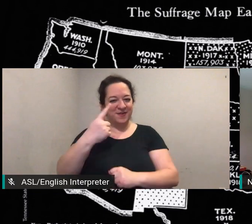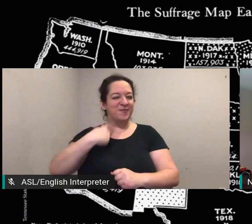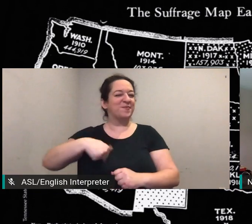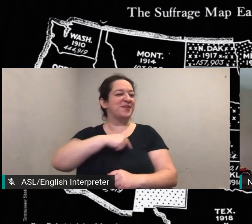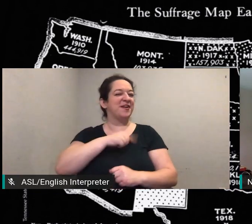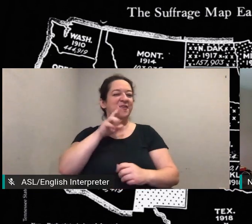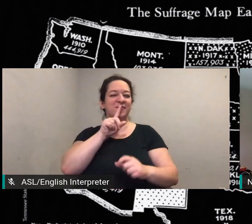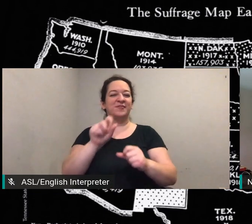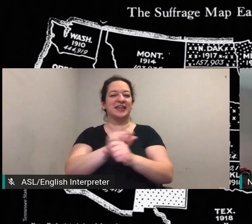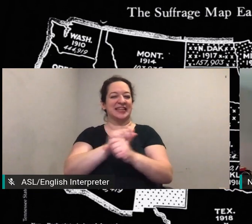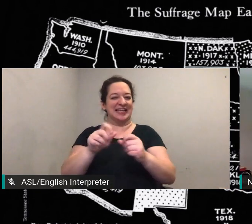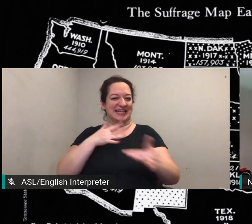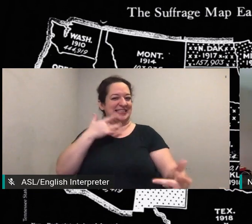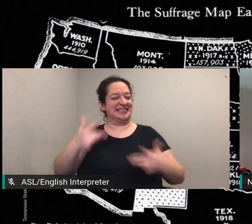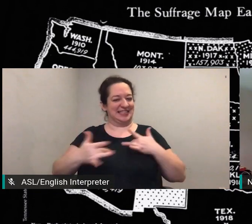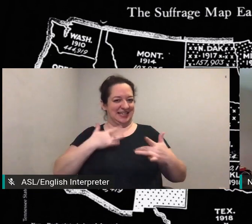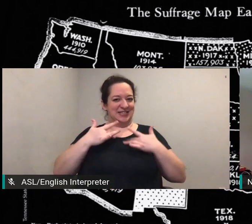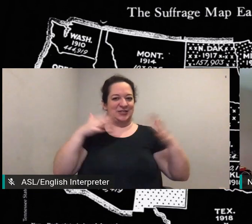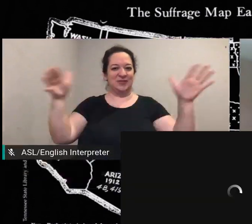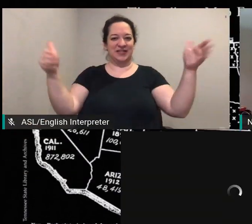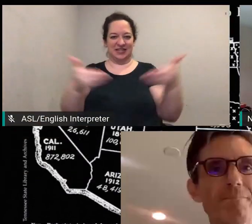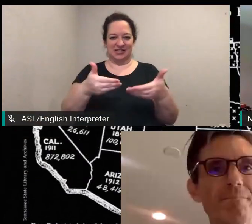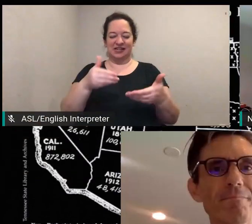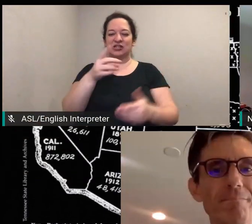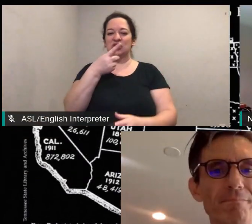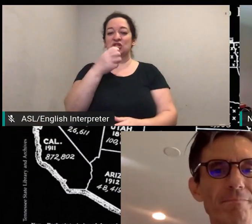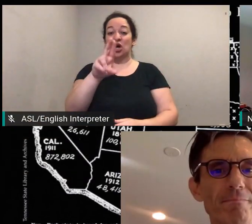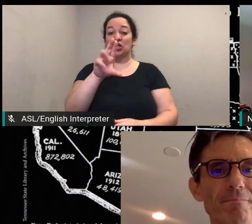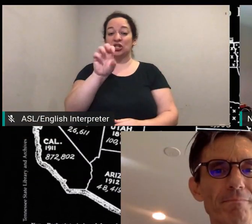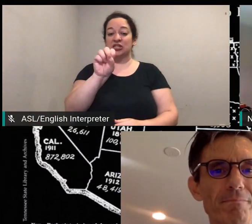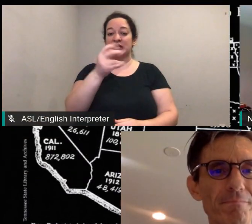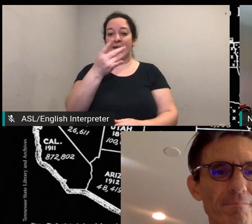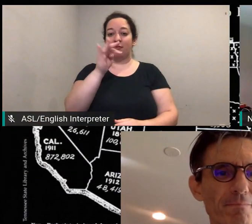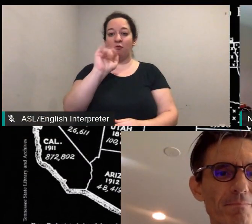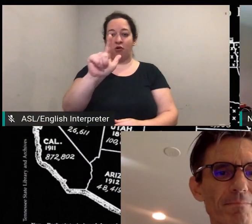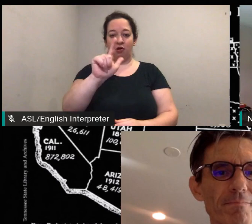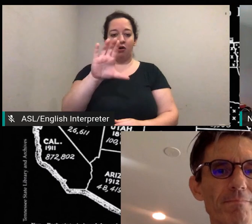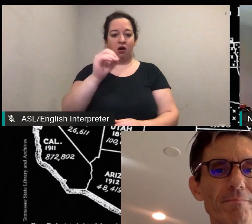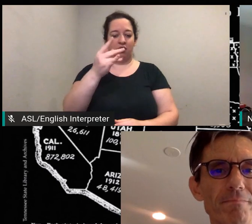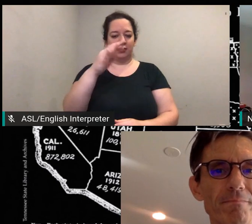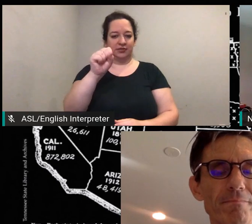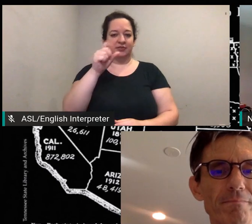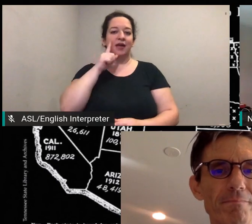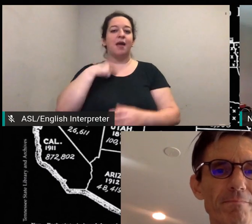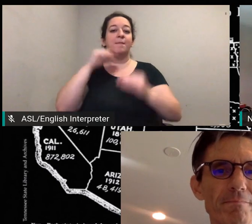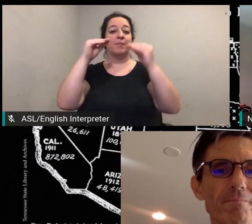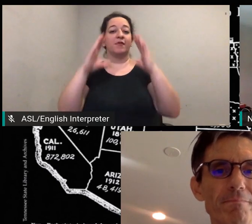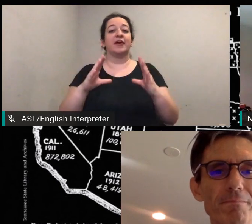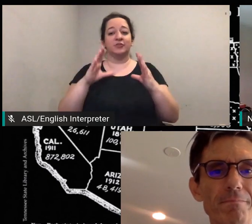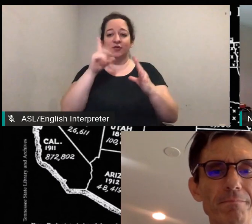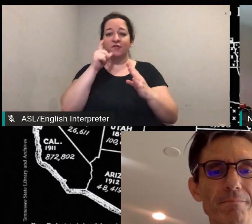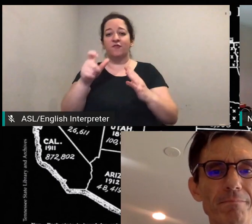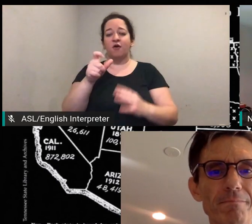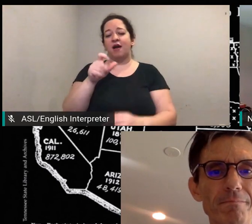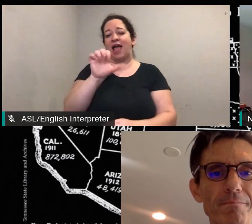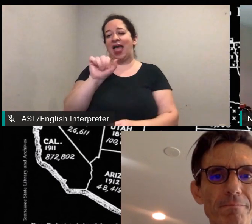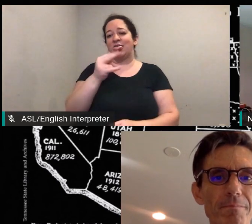introduce dr samuel collins professor of anthropology at towson university he is also one of the leaders of the